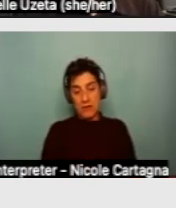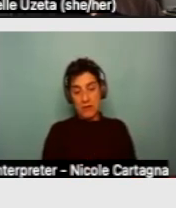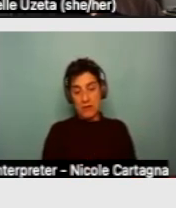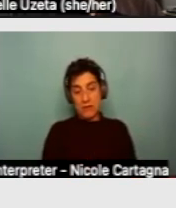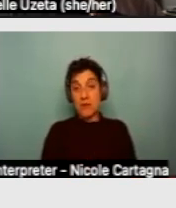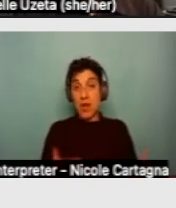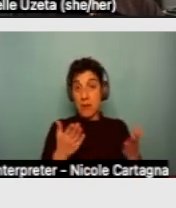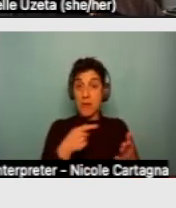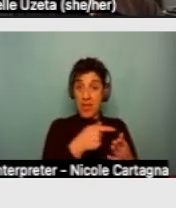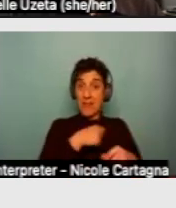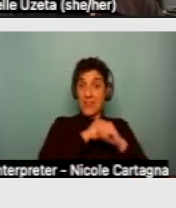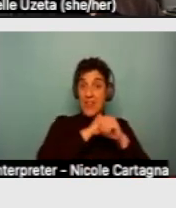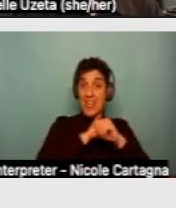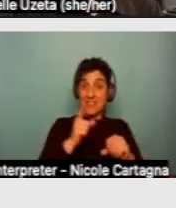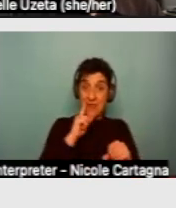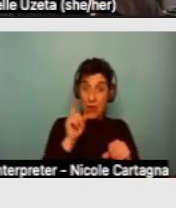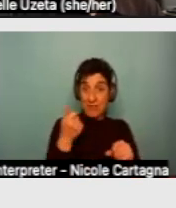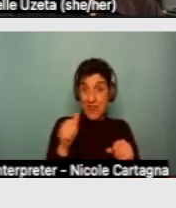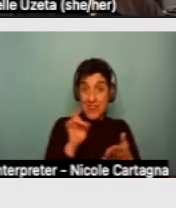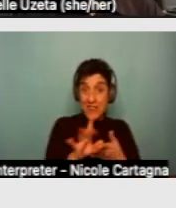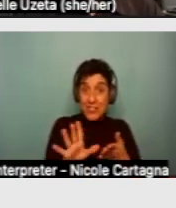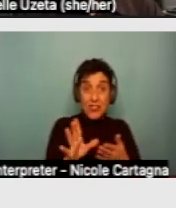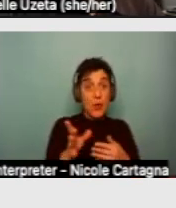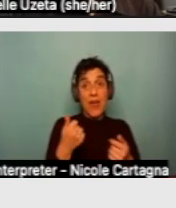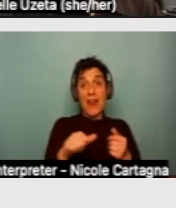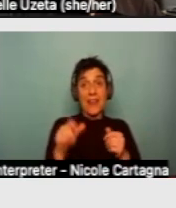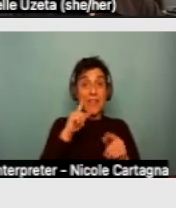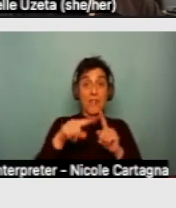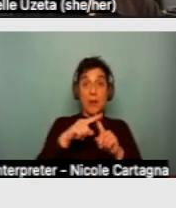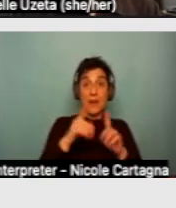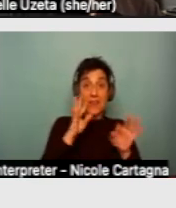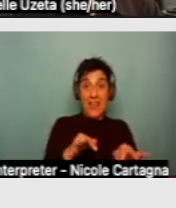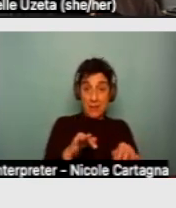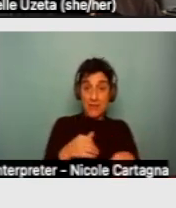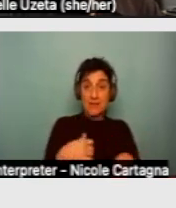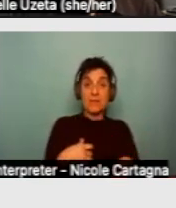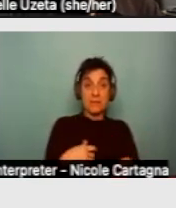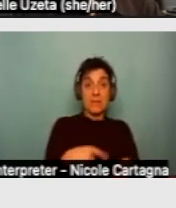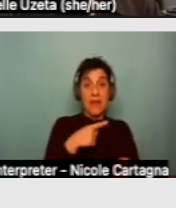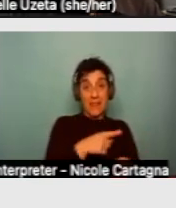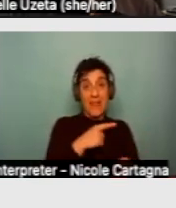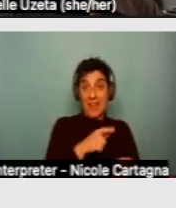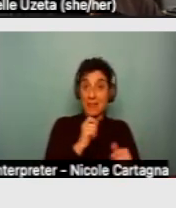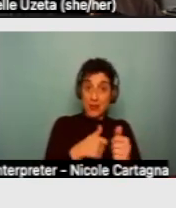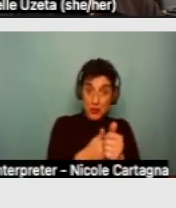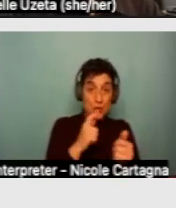It may give rise to affirmative claims that your clients can pursue in State or Federal Court.